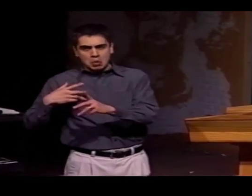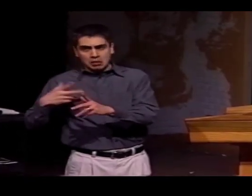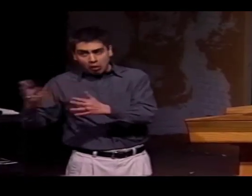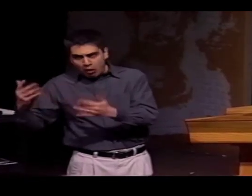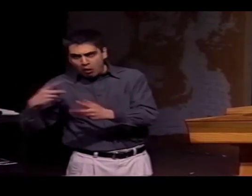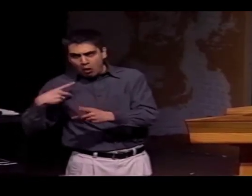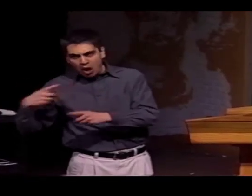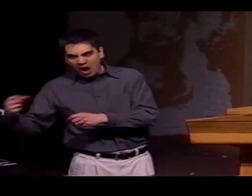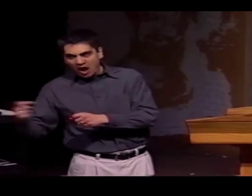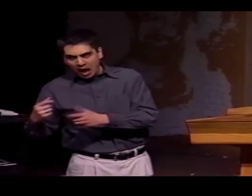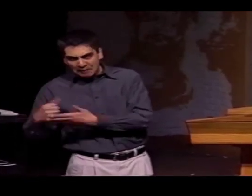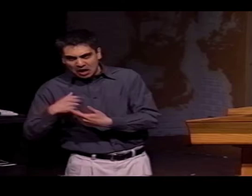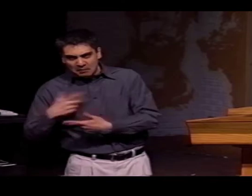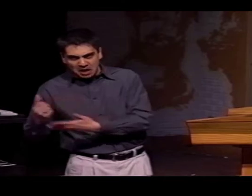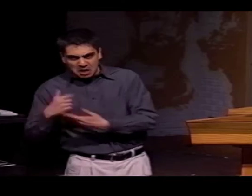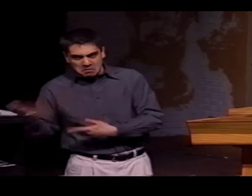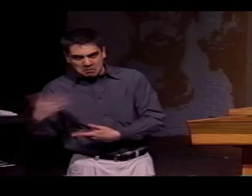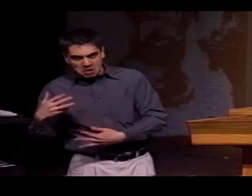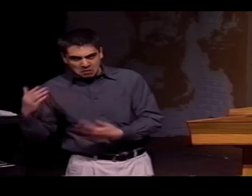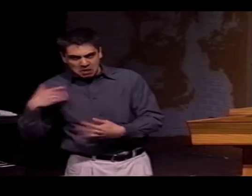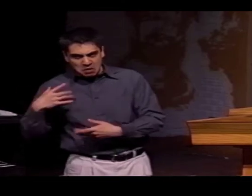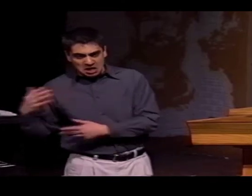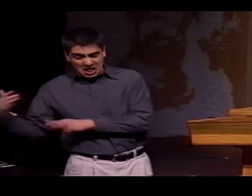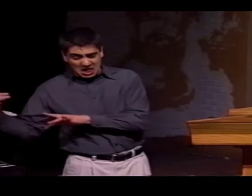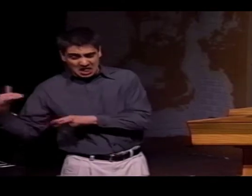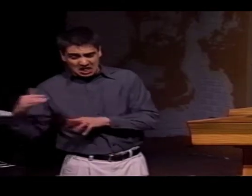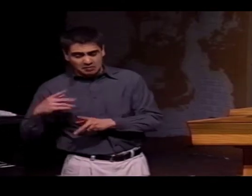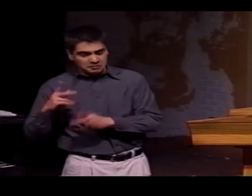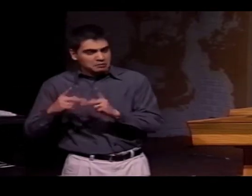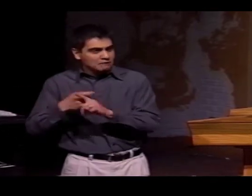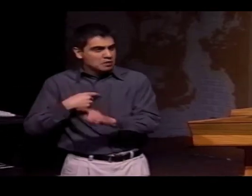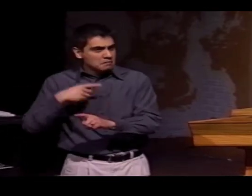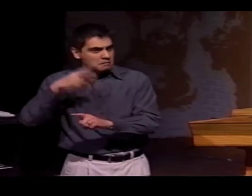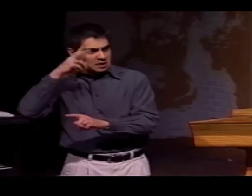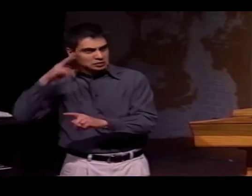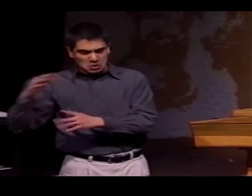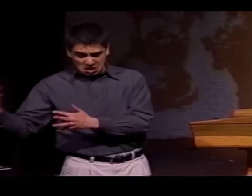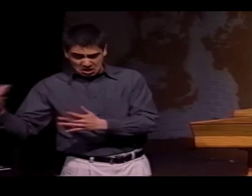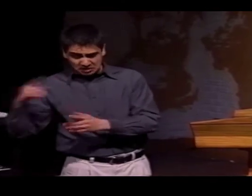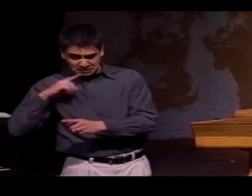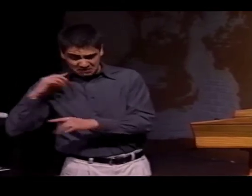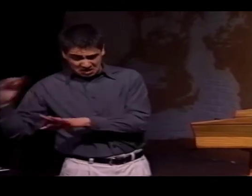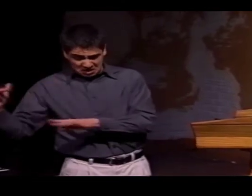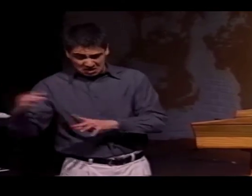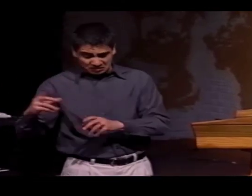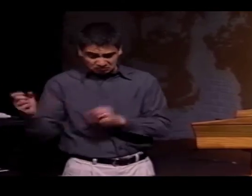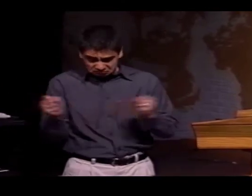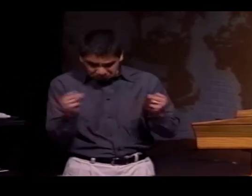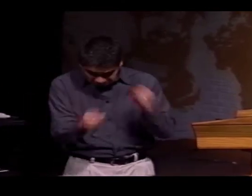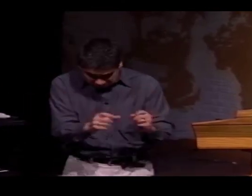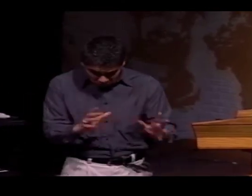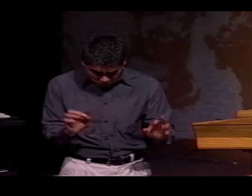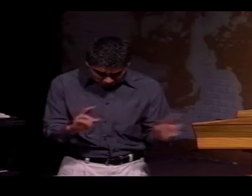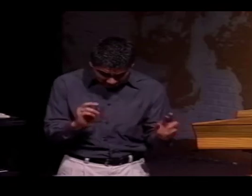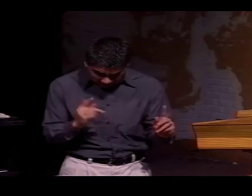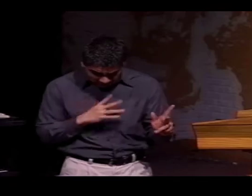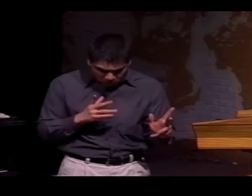WHO HAPPENED TO BE DEAF. THEY TOLD PEOPLE THAT THEY NEEDED HELP, AND THEY GATHERED UP A GROUP OF PEOPLE FROM MEXICO.